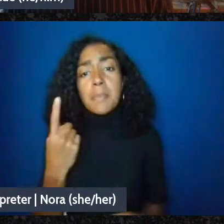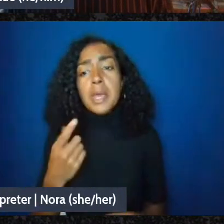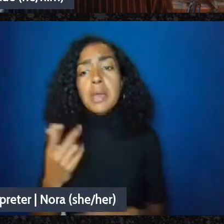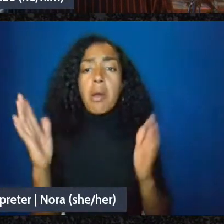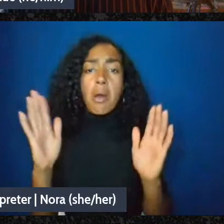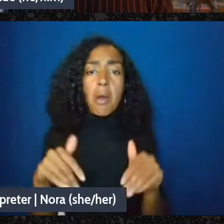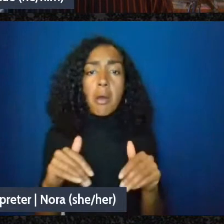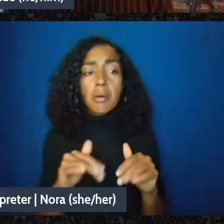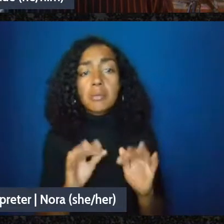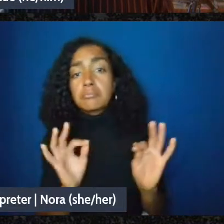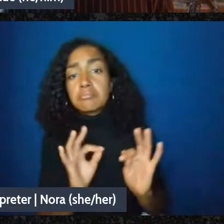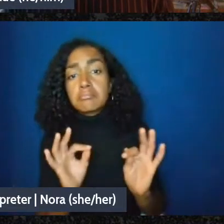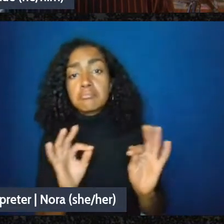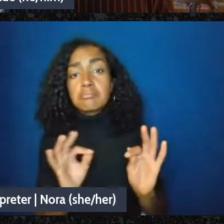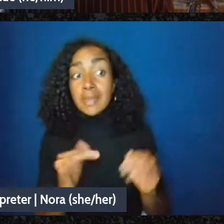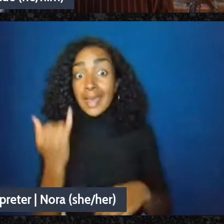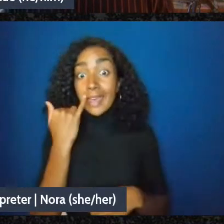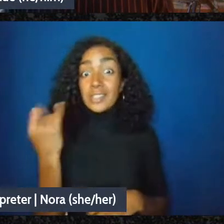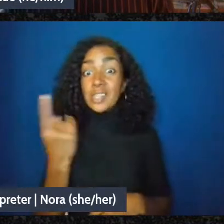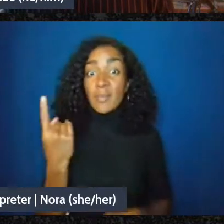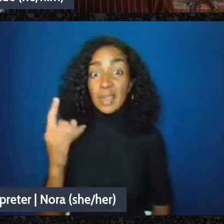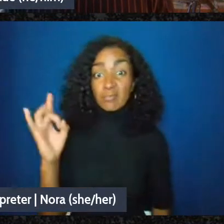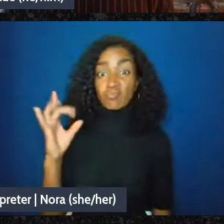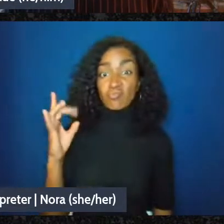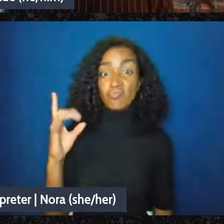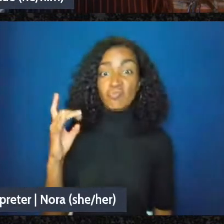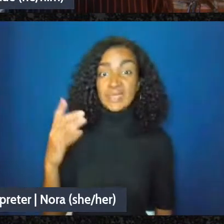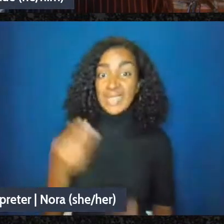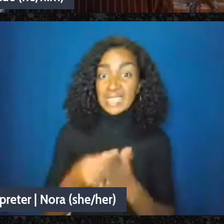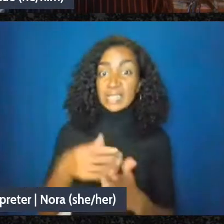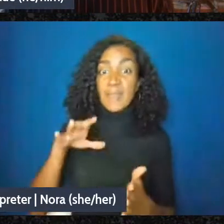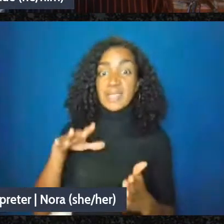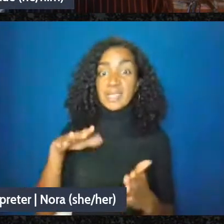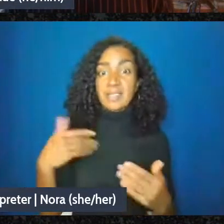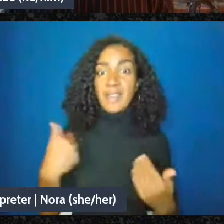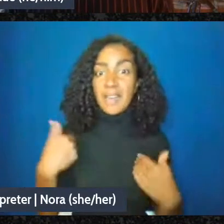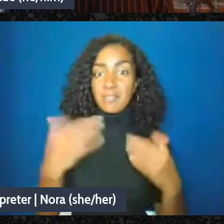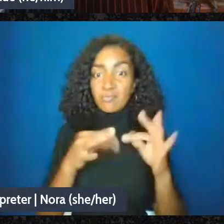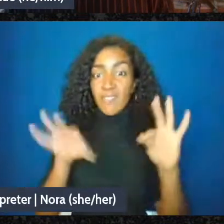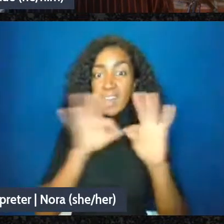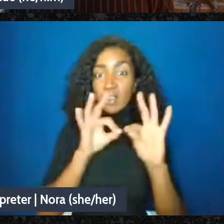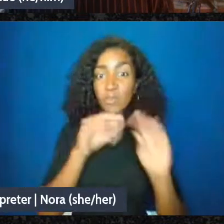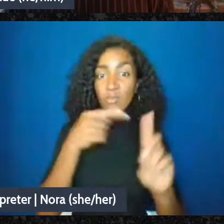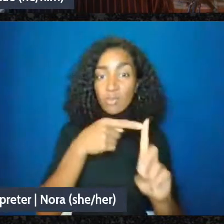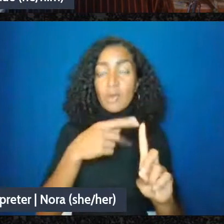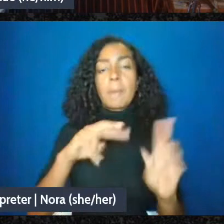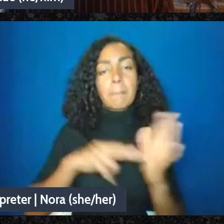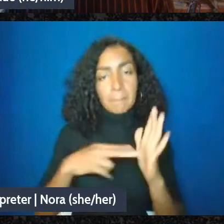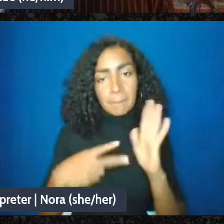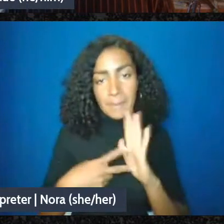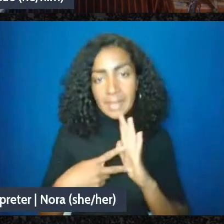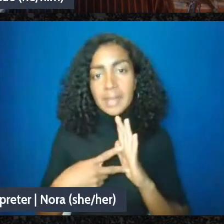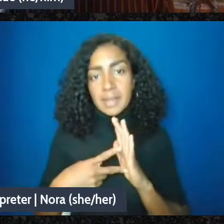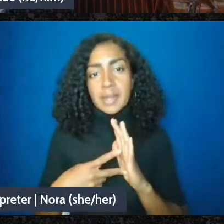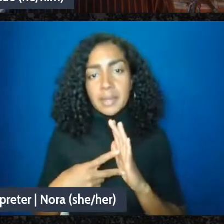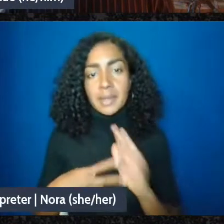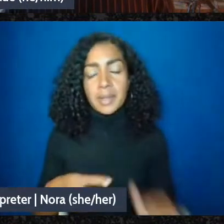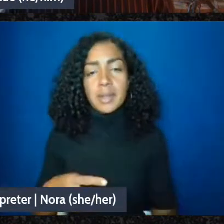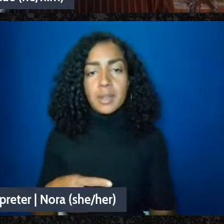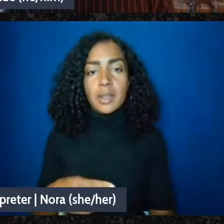something that has a real value, then, you're gonna have to take the you know the total gift